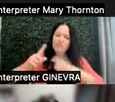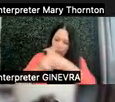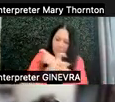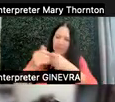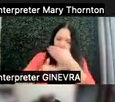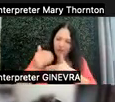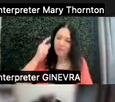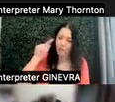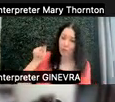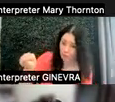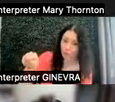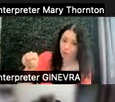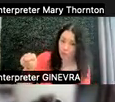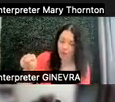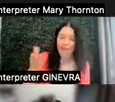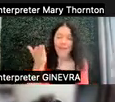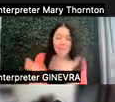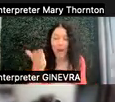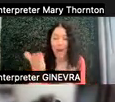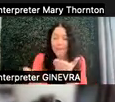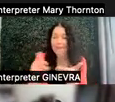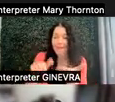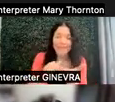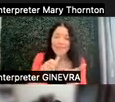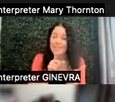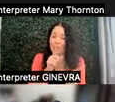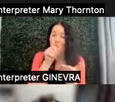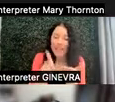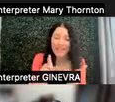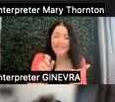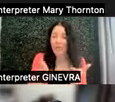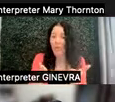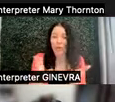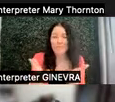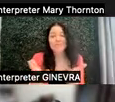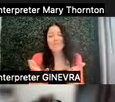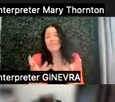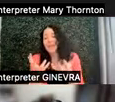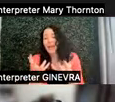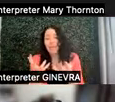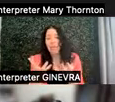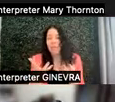And perhaps this isn't a realistic or desirable thing for us to be working on.